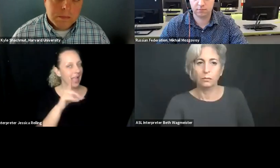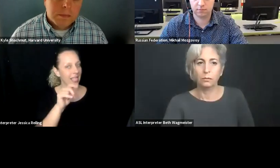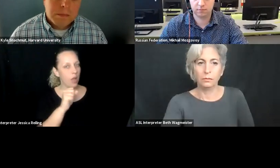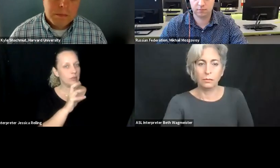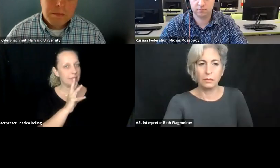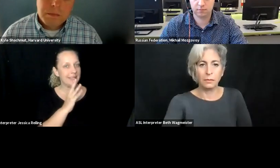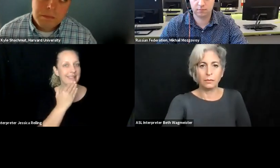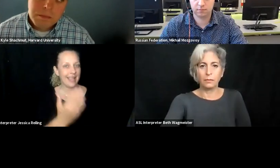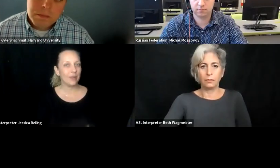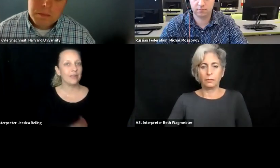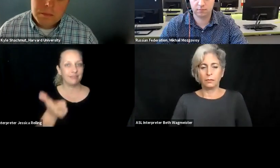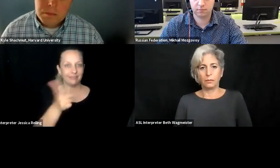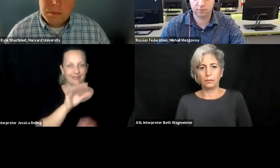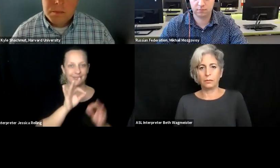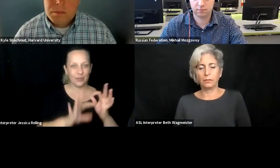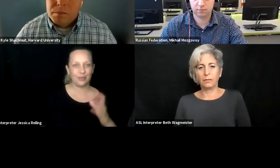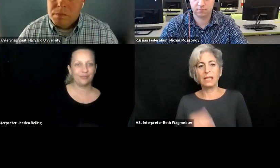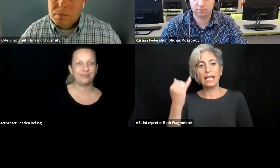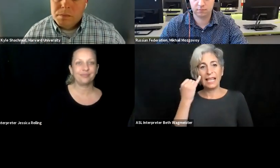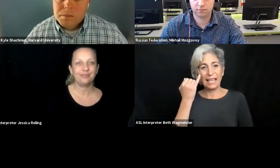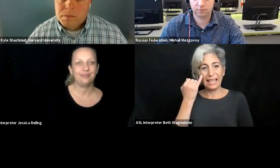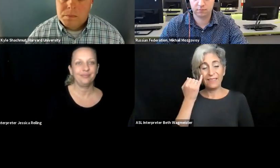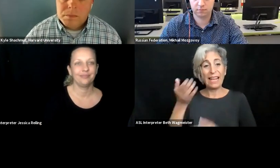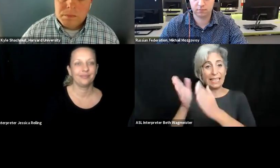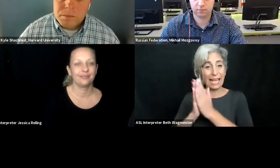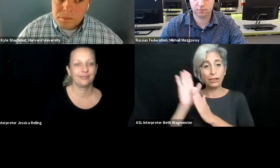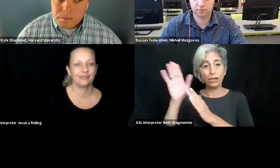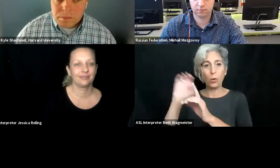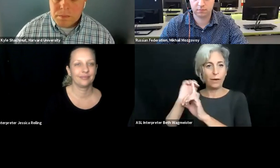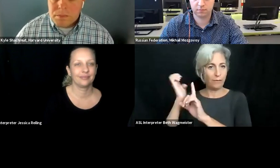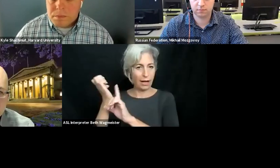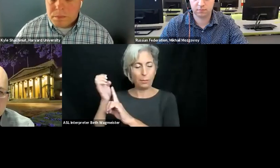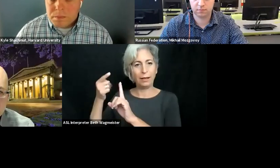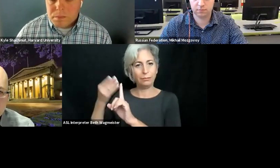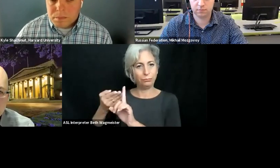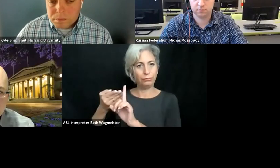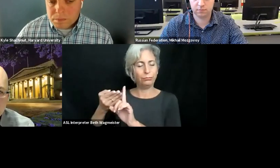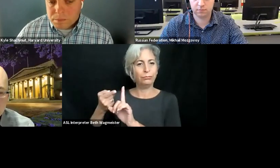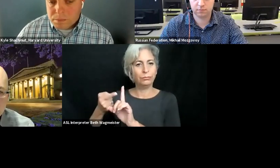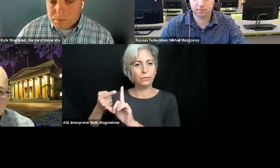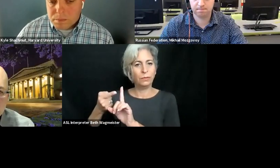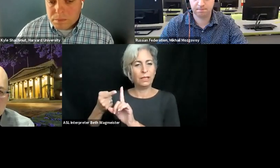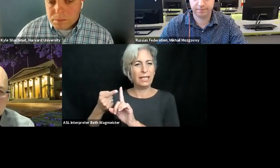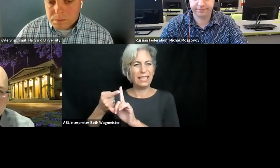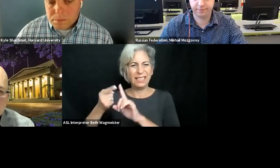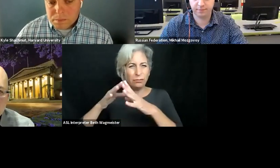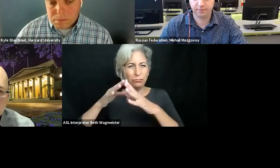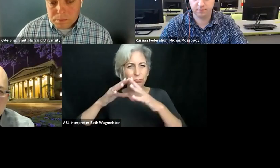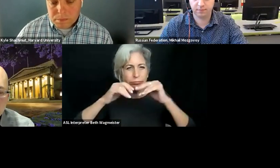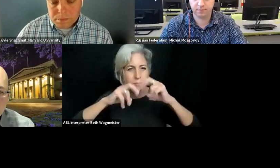that the teaching and learning is effective. Than k you. One thing, if I could